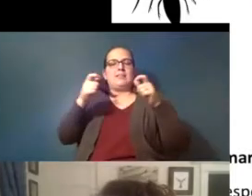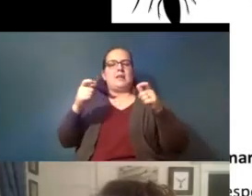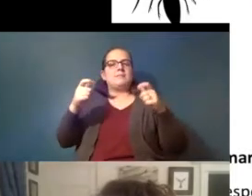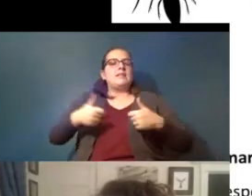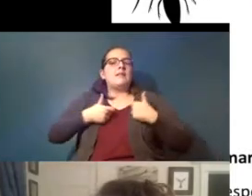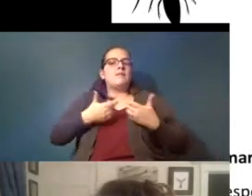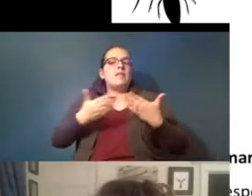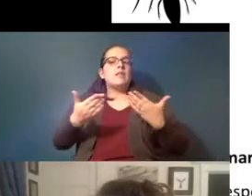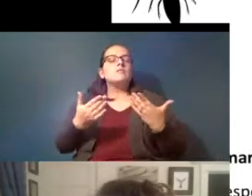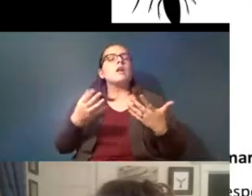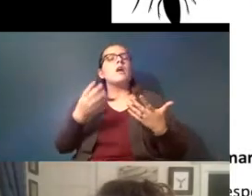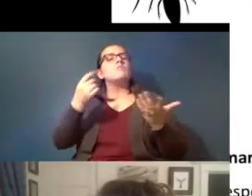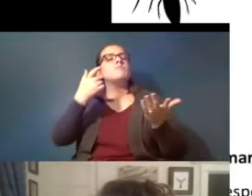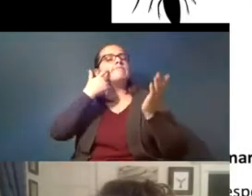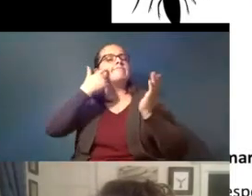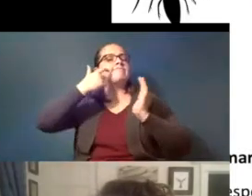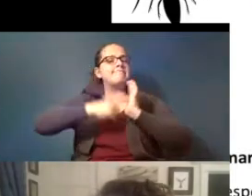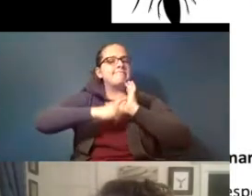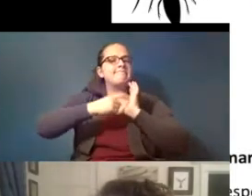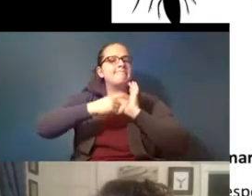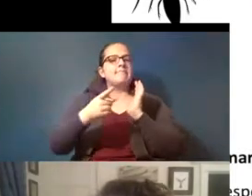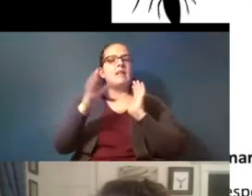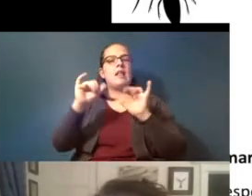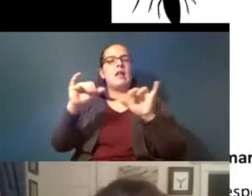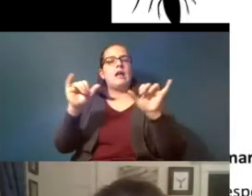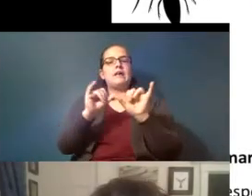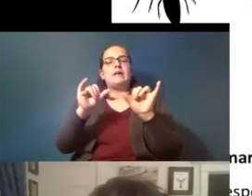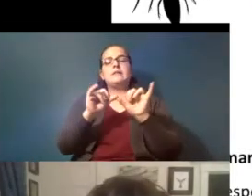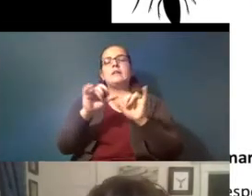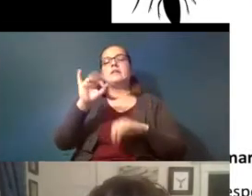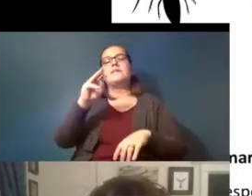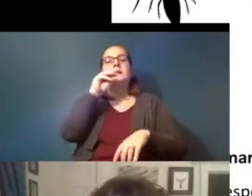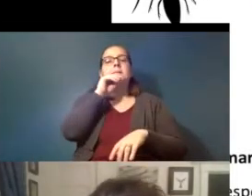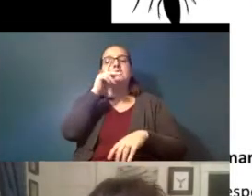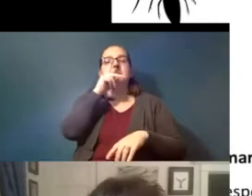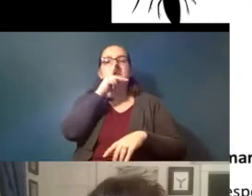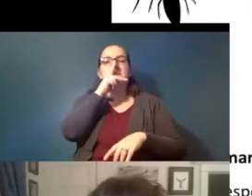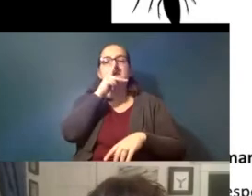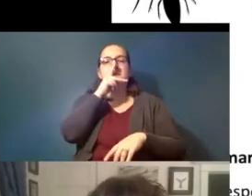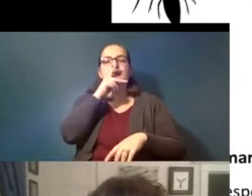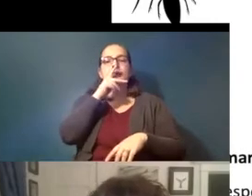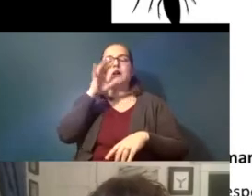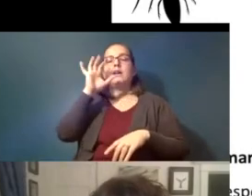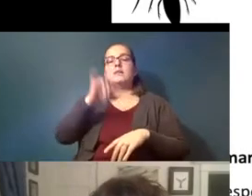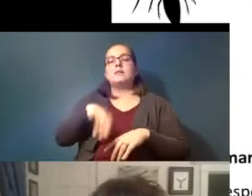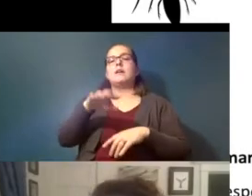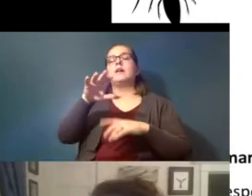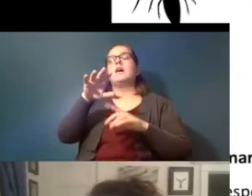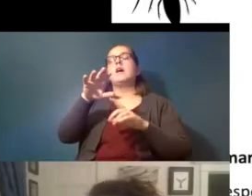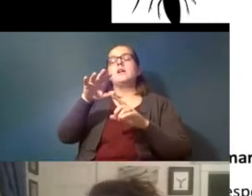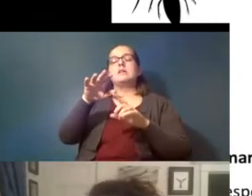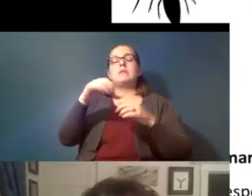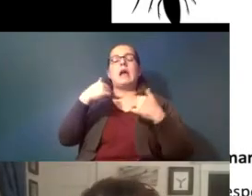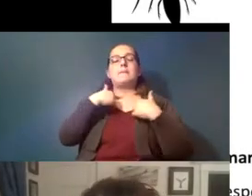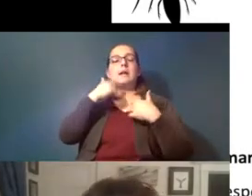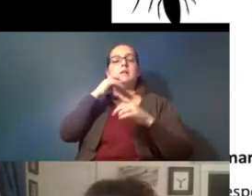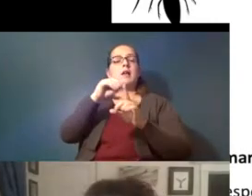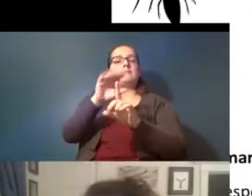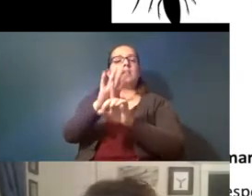was found is that the size of the microplastic the rotifer was exposed to had an effect on whether